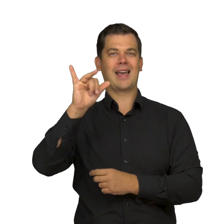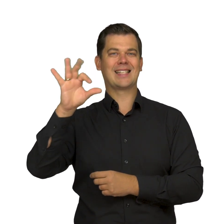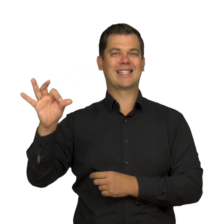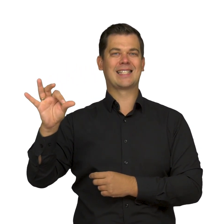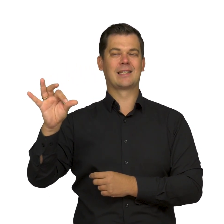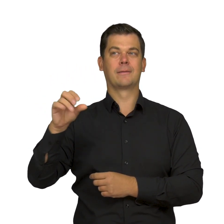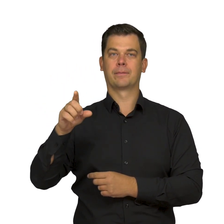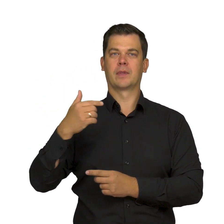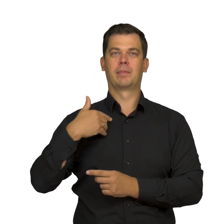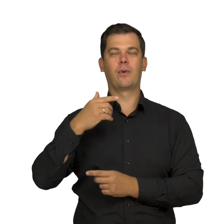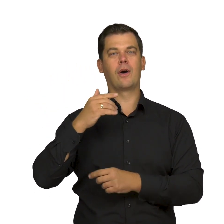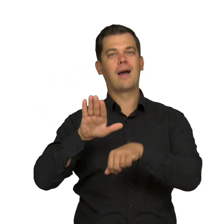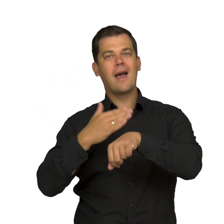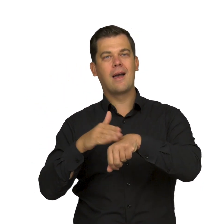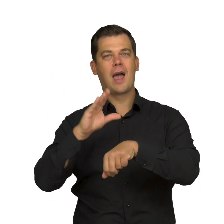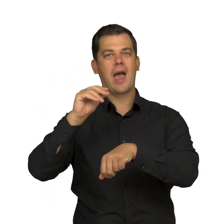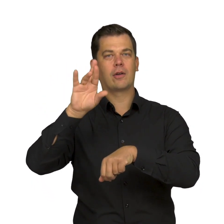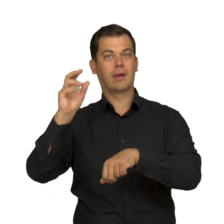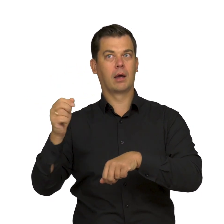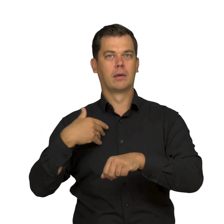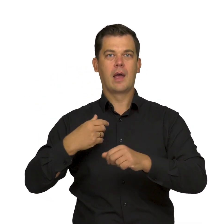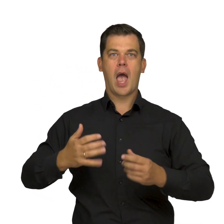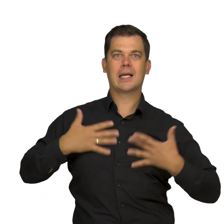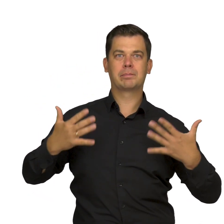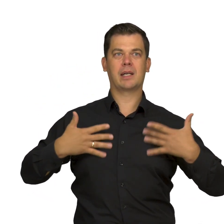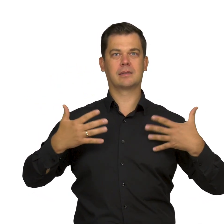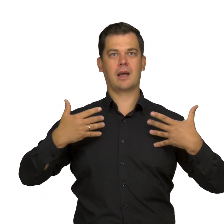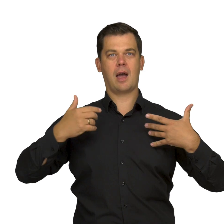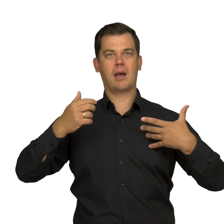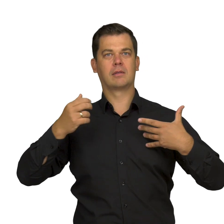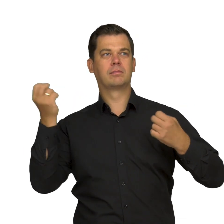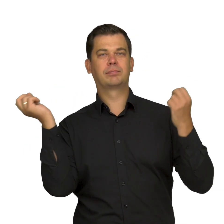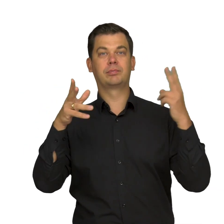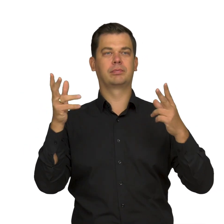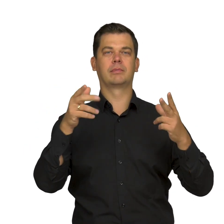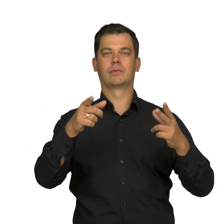whose Possession features similar eroticism and expressive character.